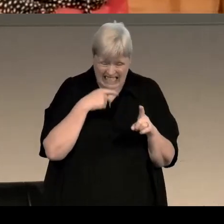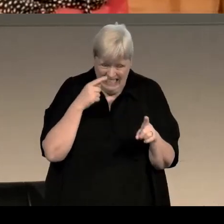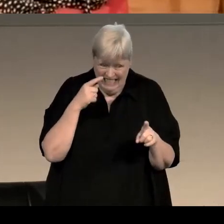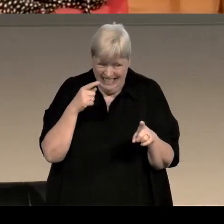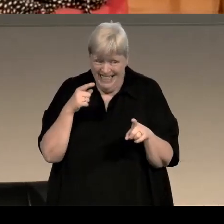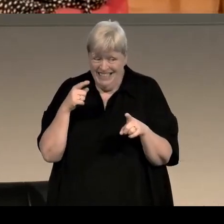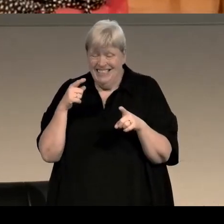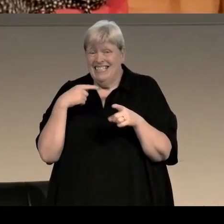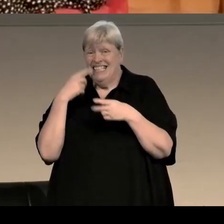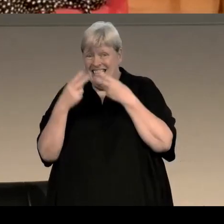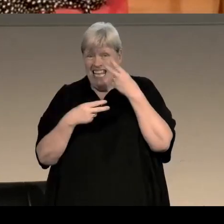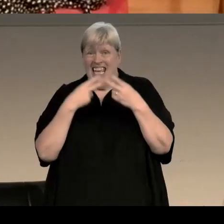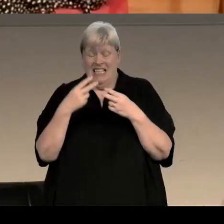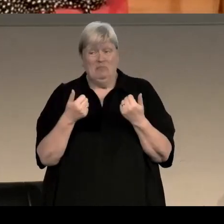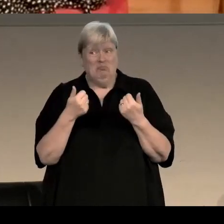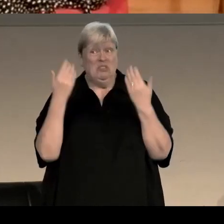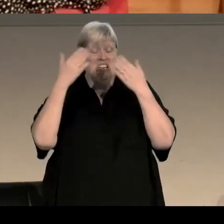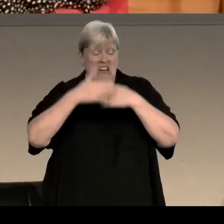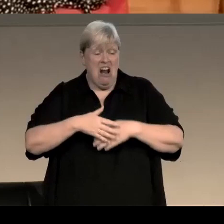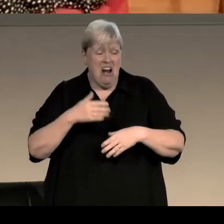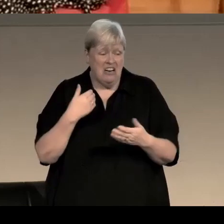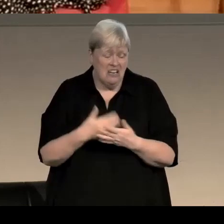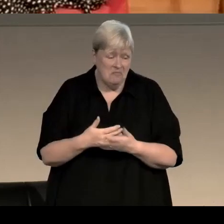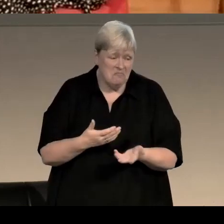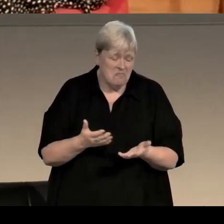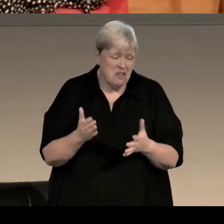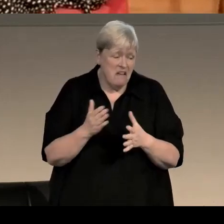Always, if you're going to read any of the series novels, I'd say start with the first one in the series,